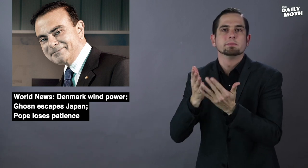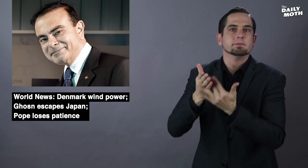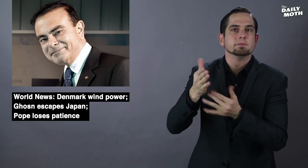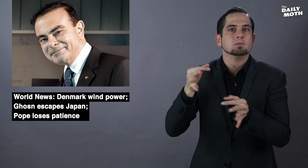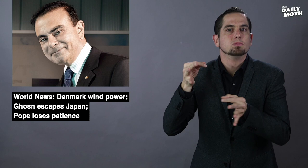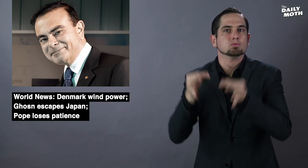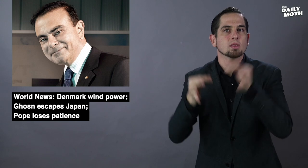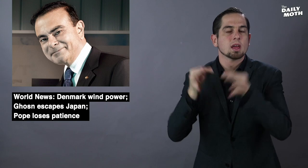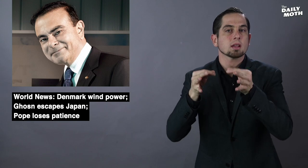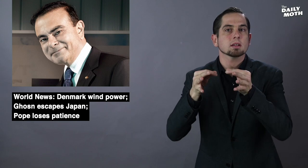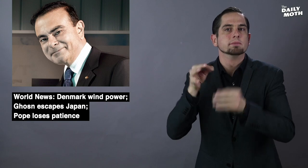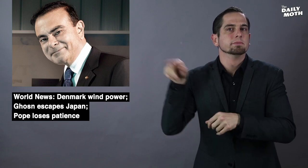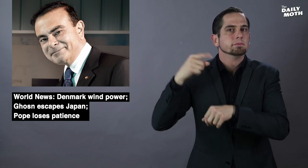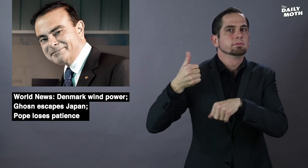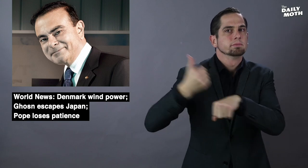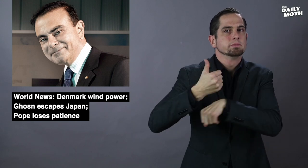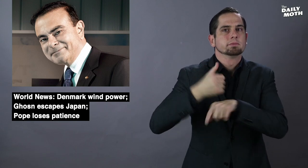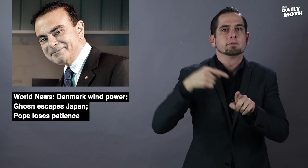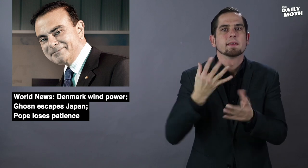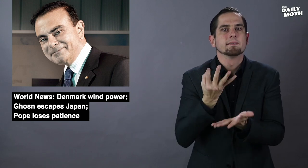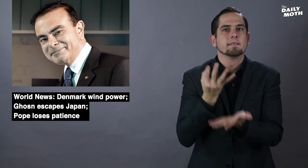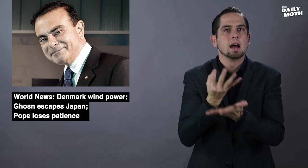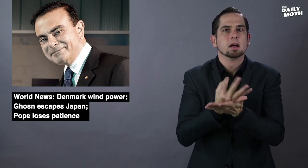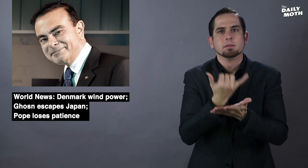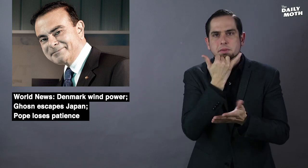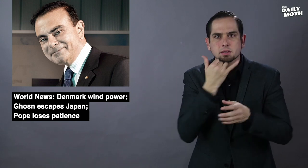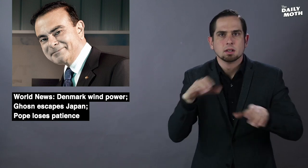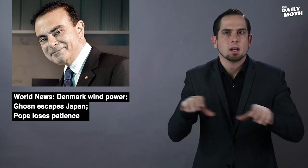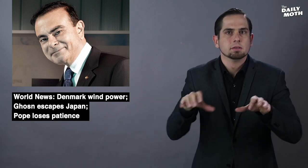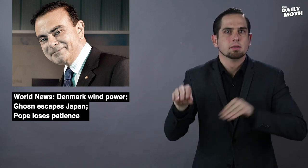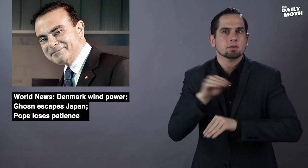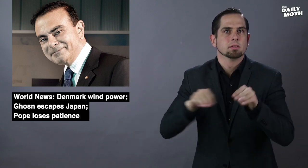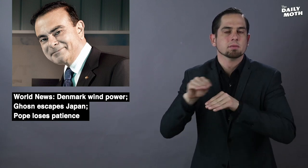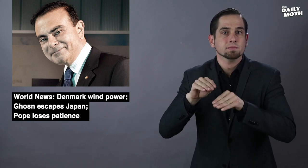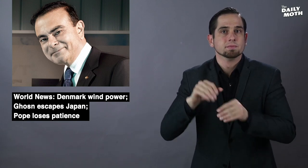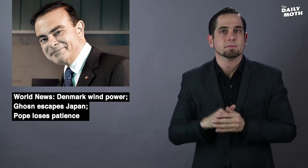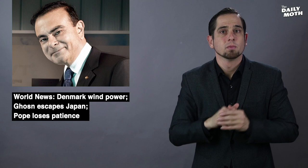a trial for allegations of financial misconduct.